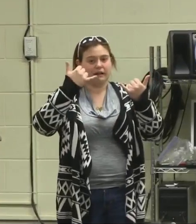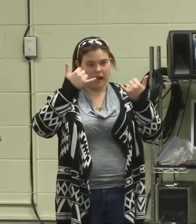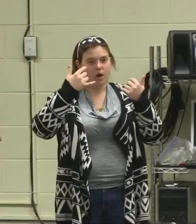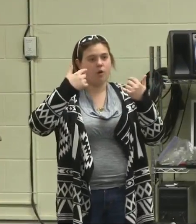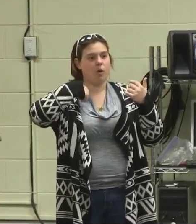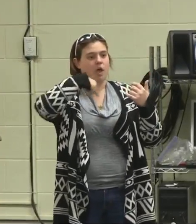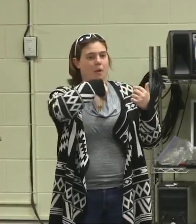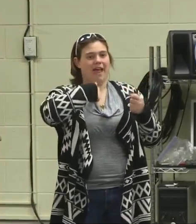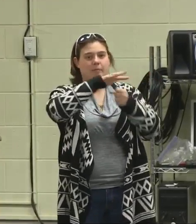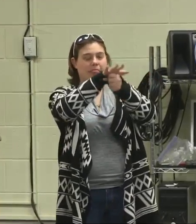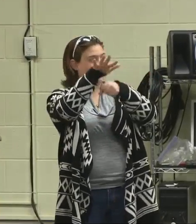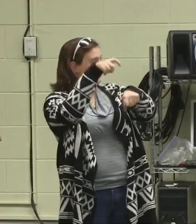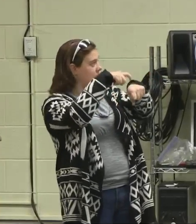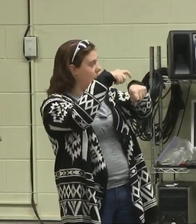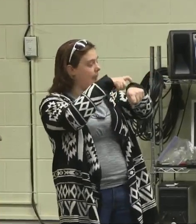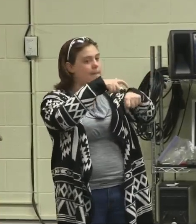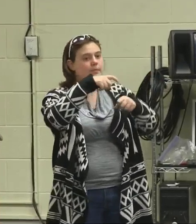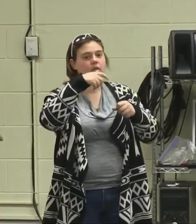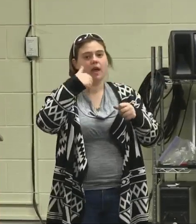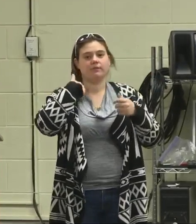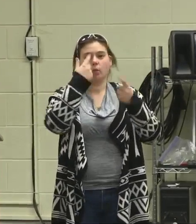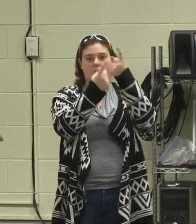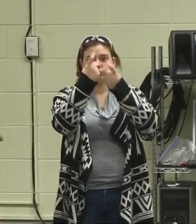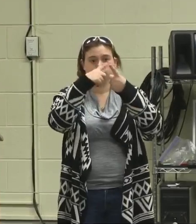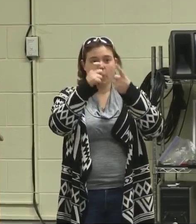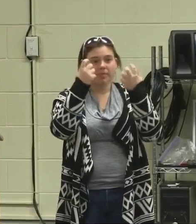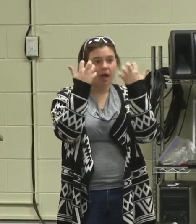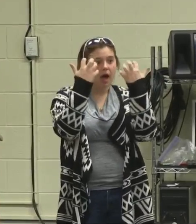OK. Now we have plenty of time left.